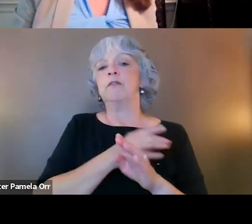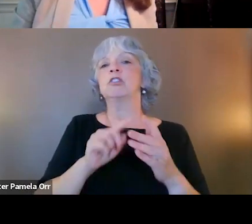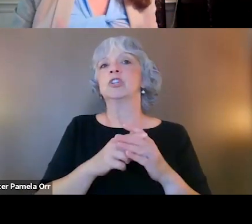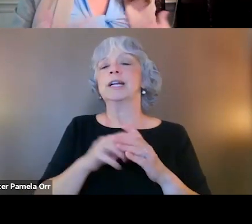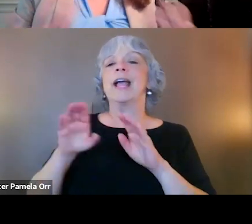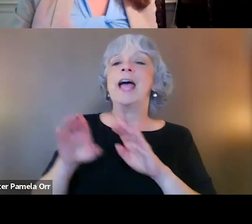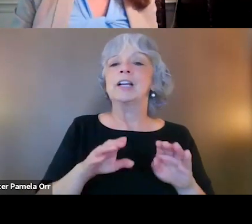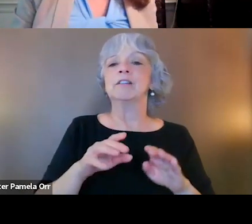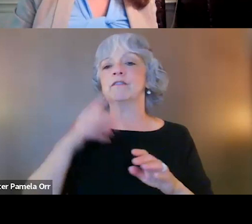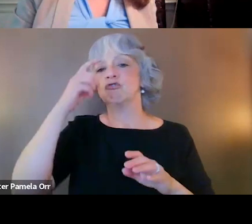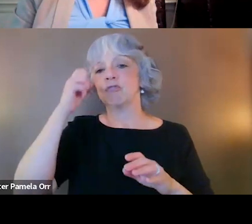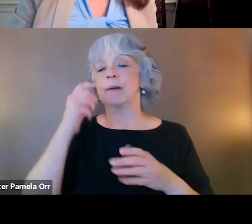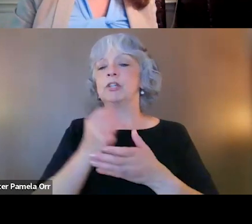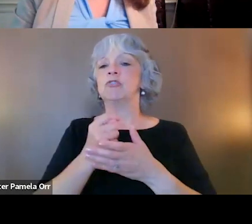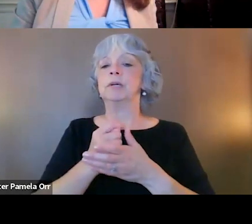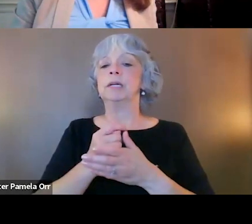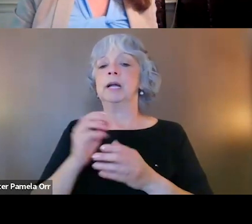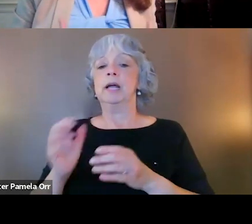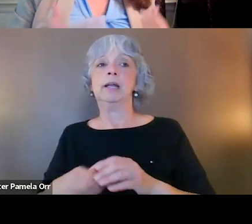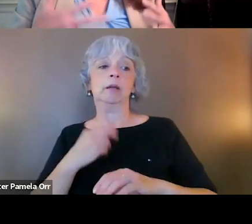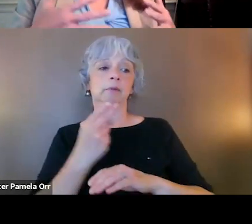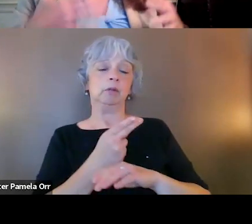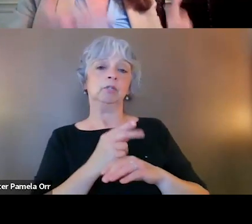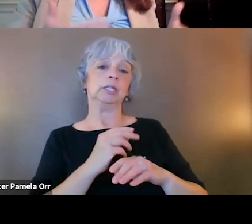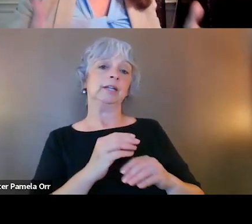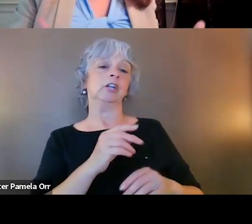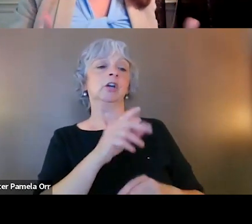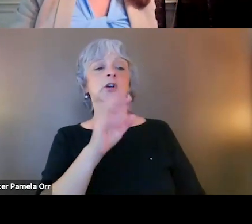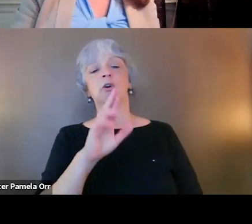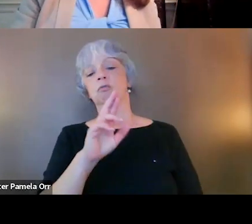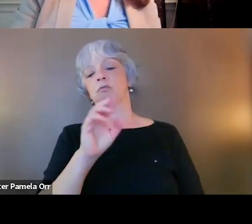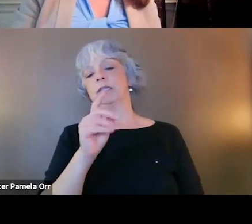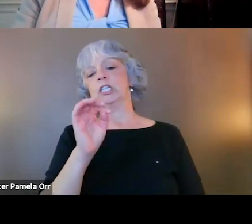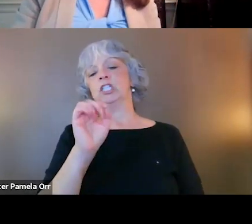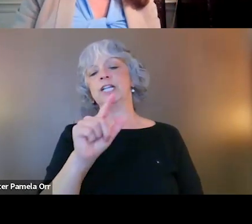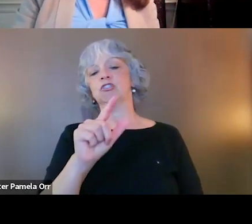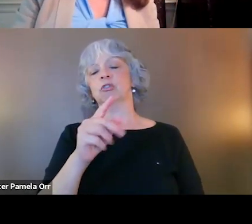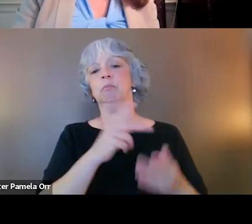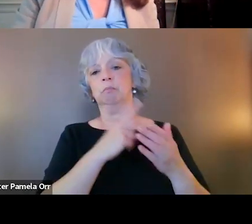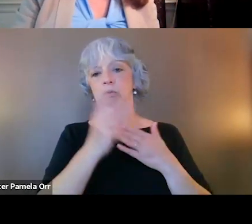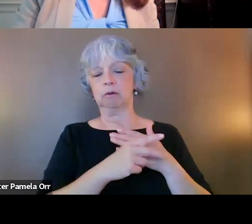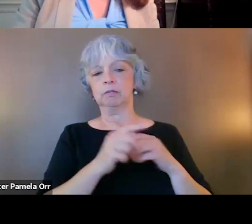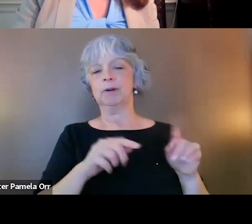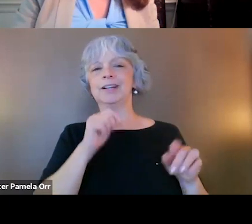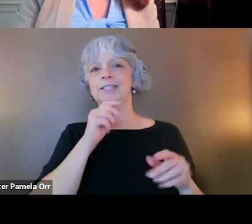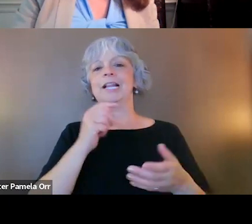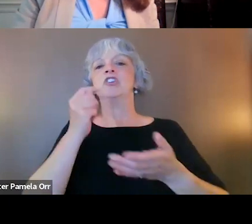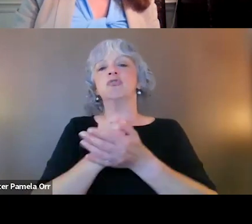It can be incorporated into residential programs, but it will not actually treat the PTSD symptoms, right?